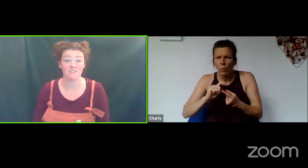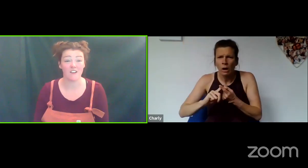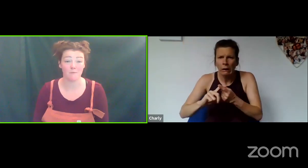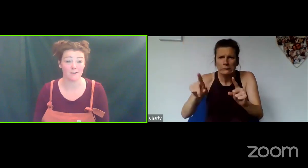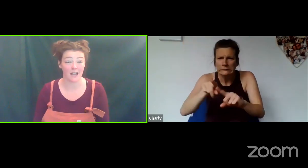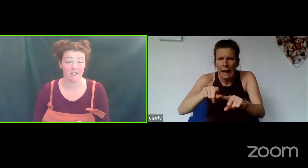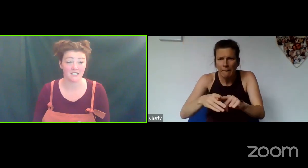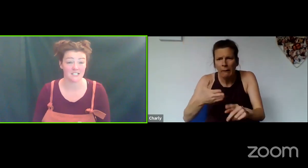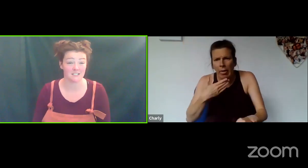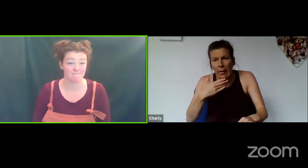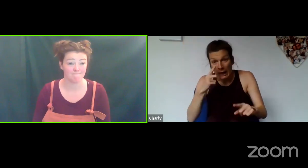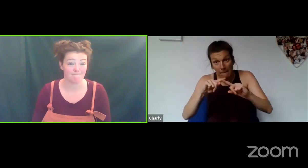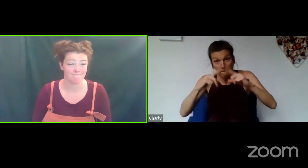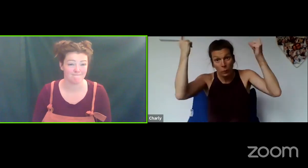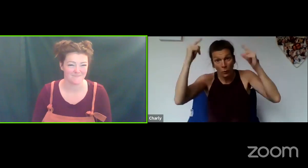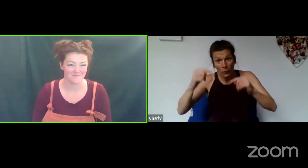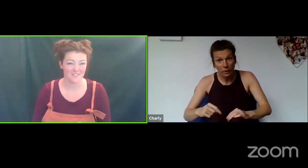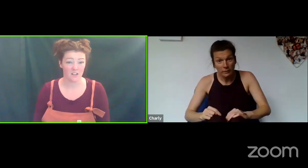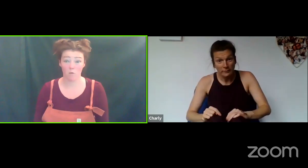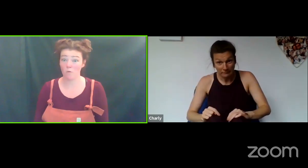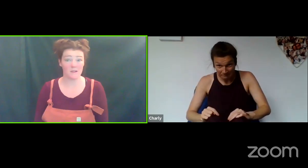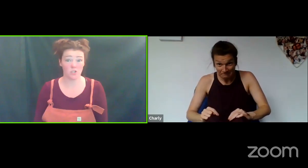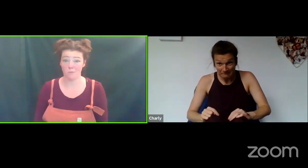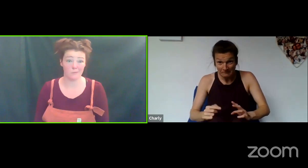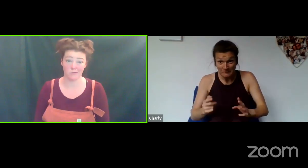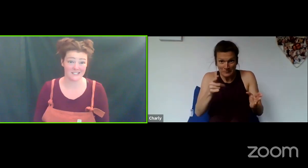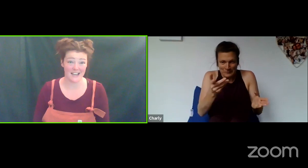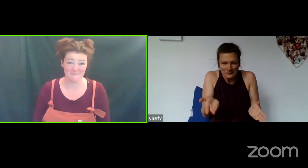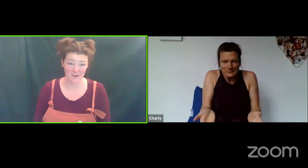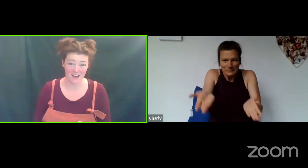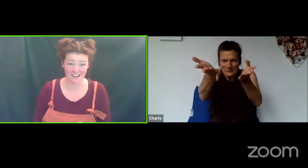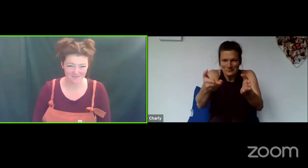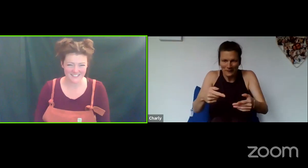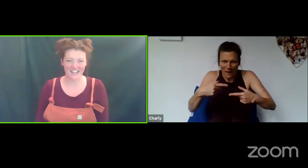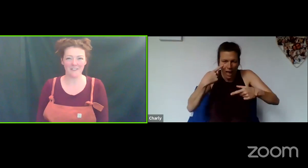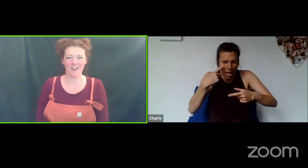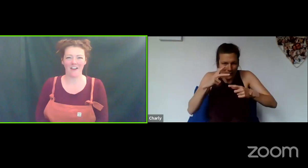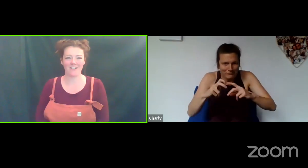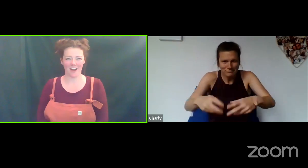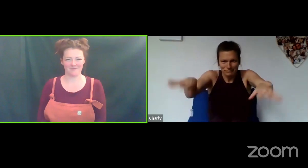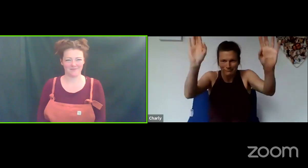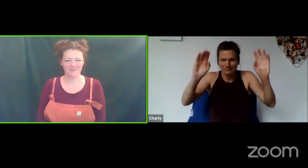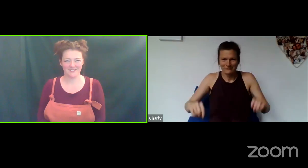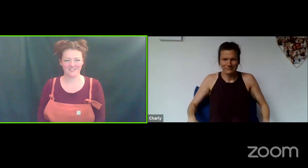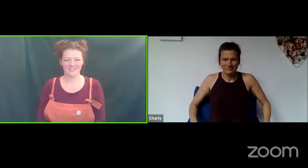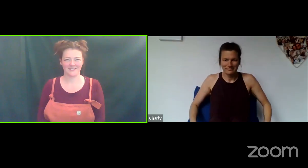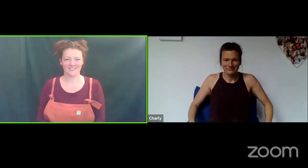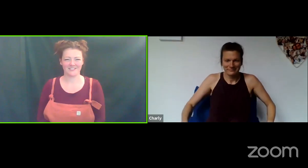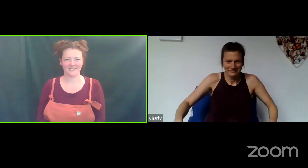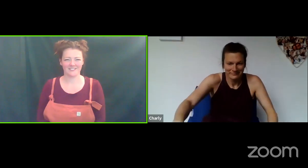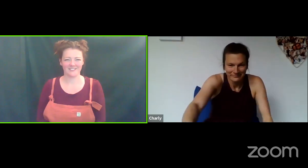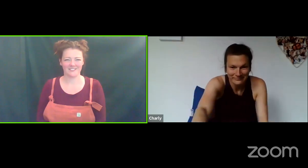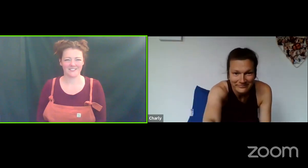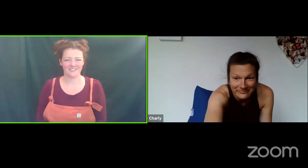there won't be two people the same, OK, so here we go, have a go!